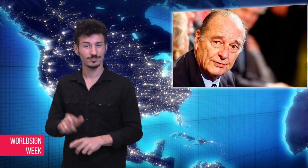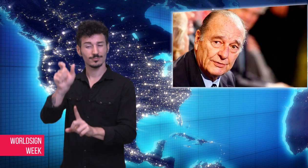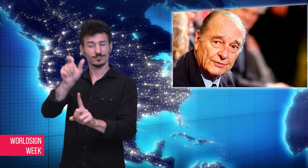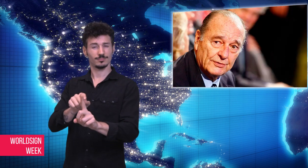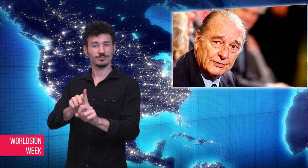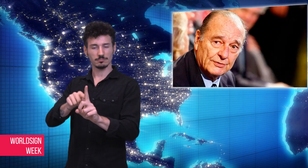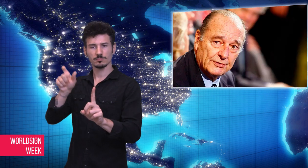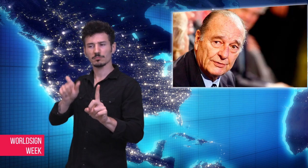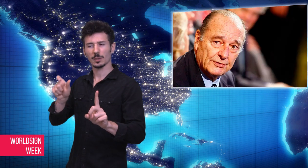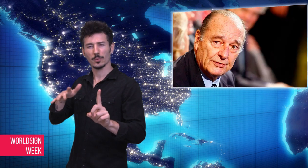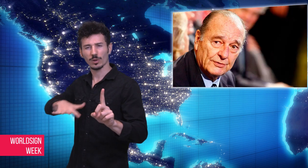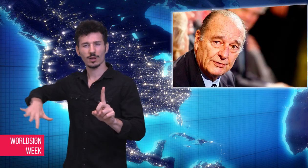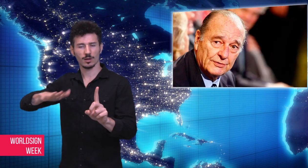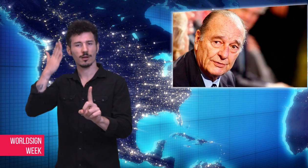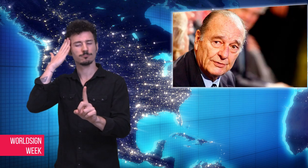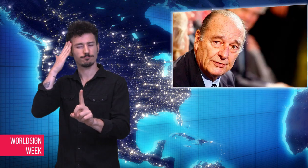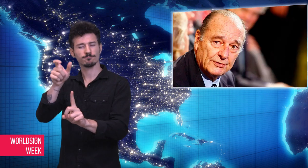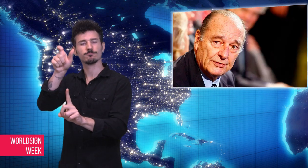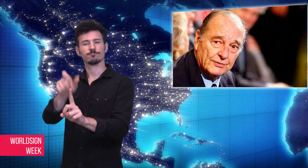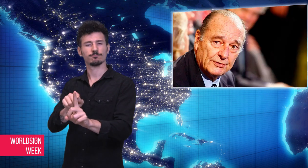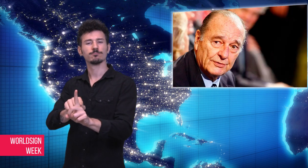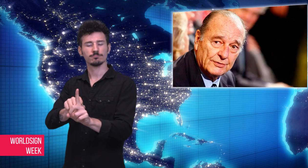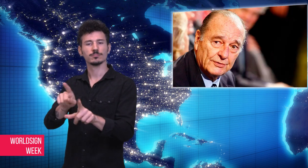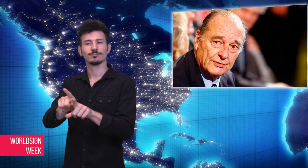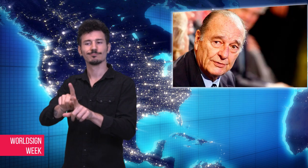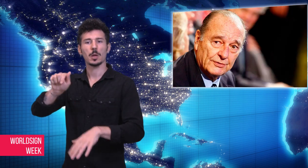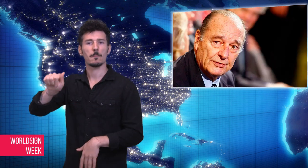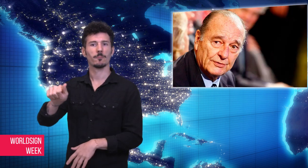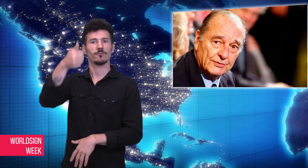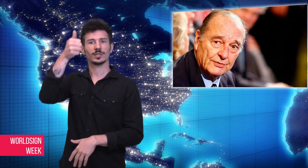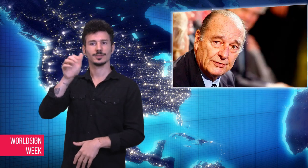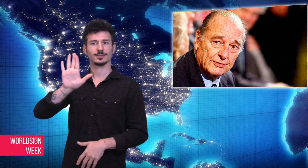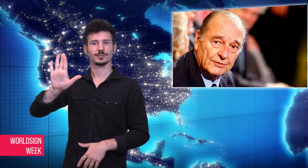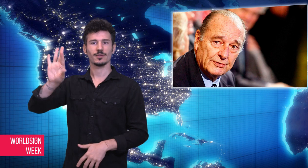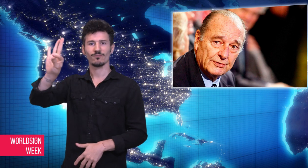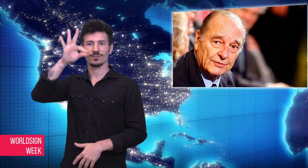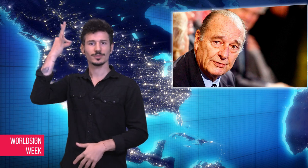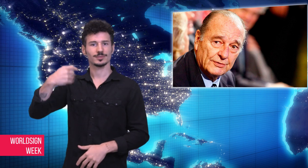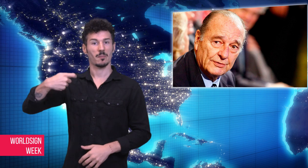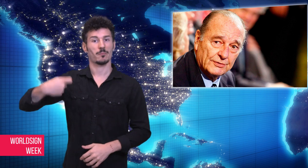He was most well-known for being the first French